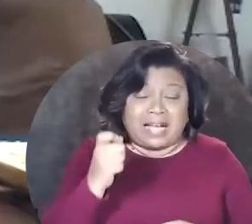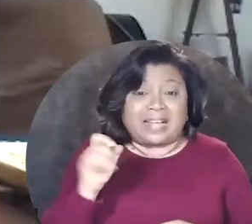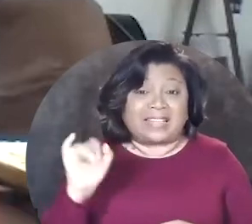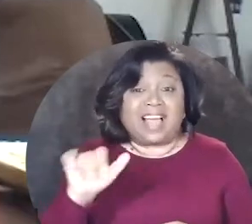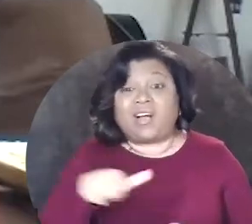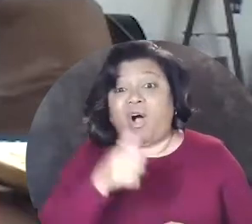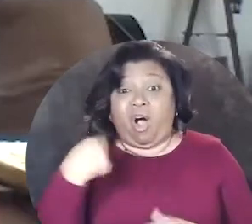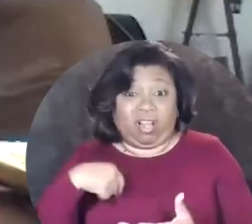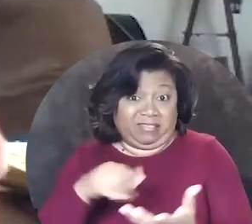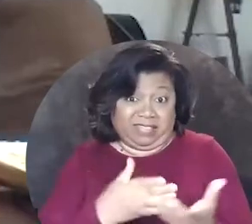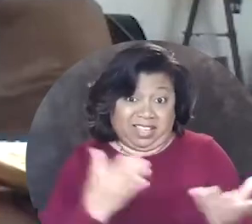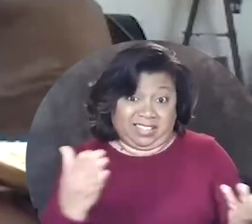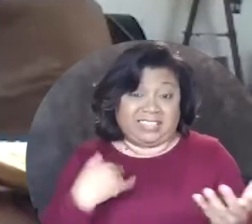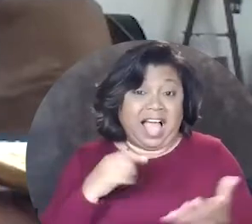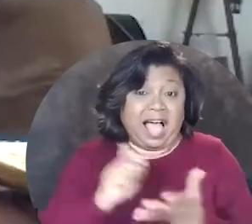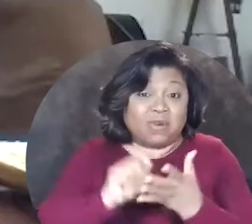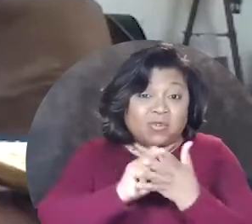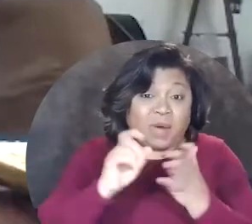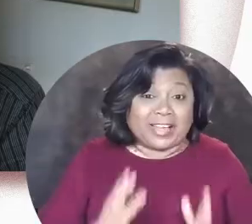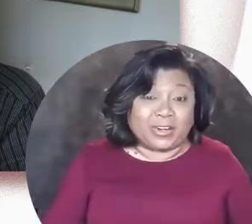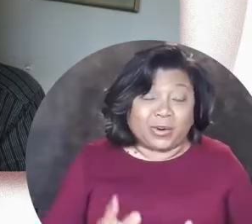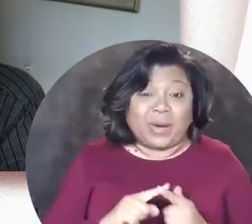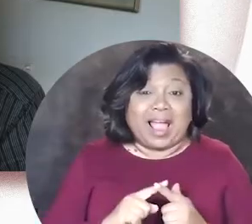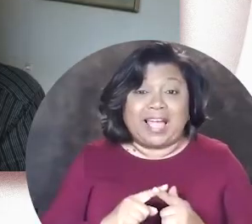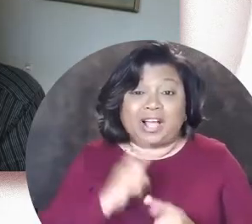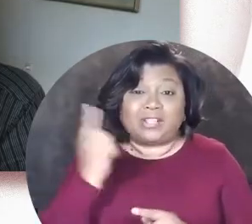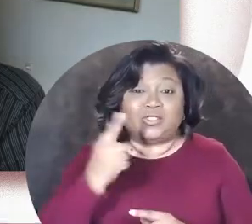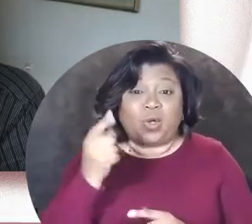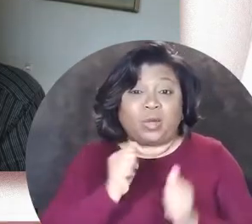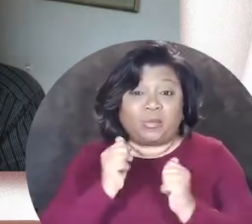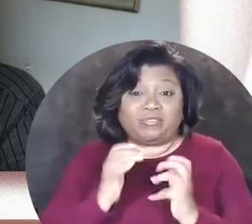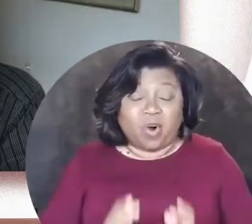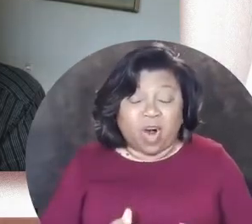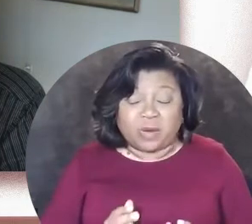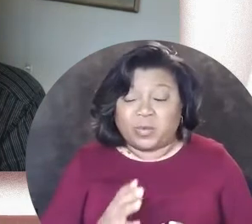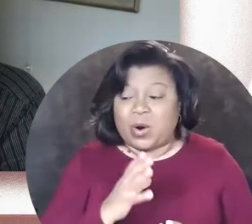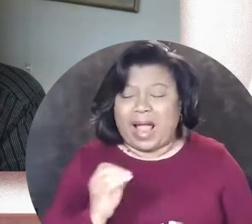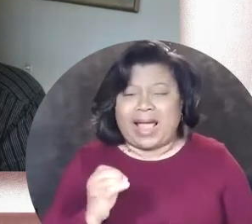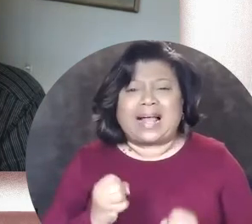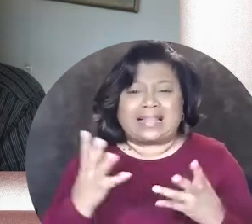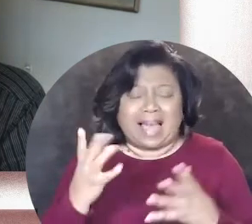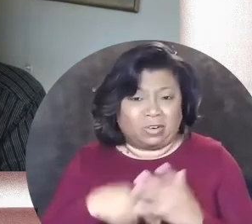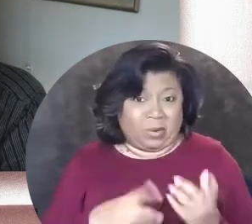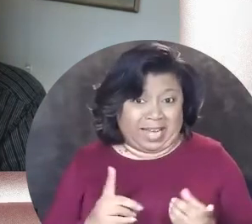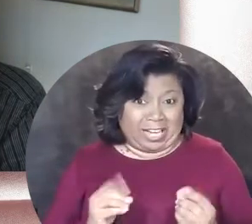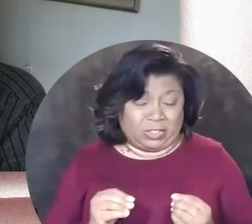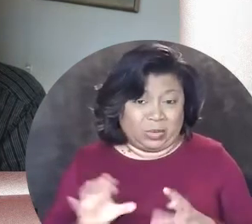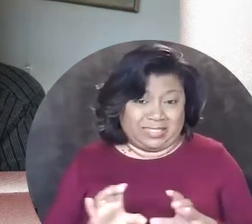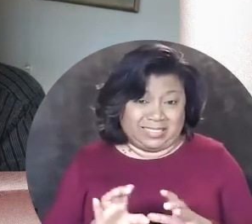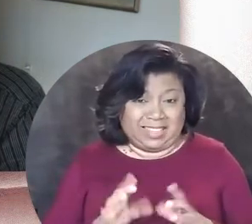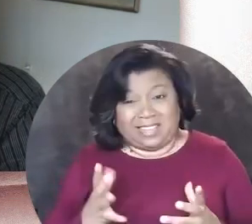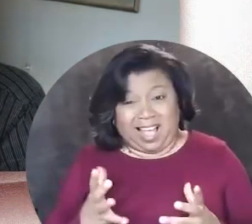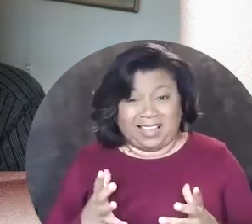because like all of us here I'm a writer and a solo performer and a lot of what I do is done kind